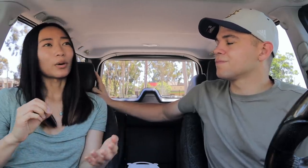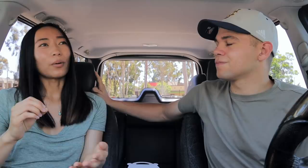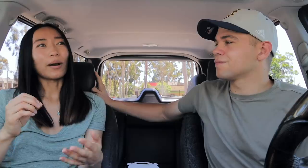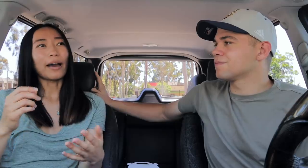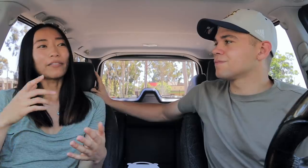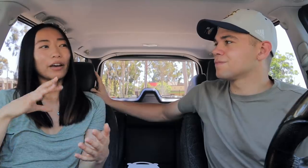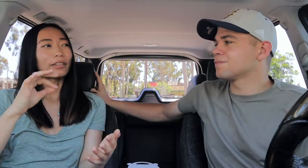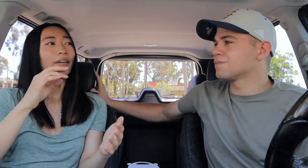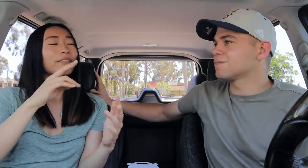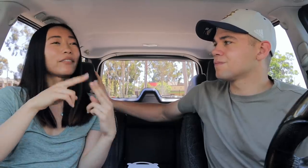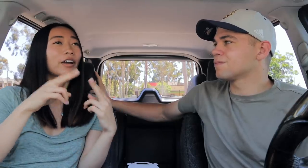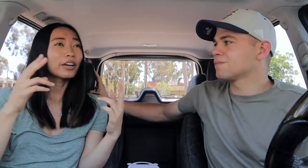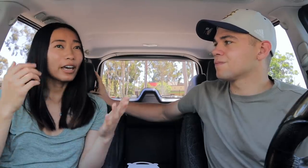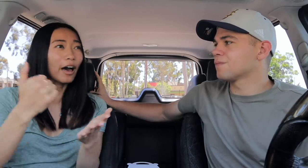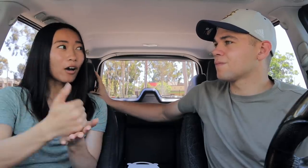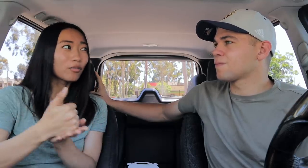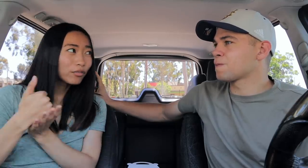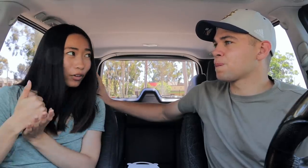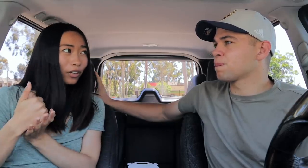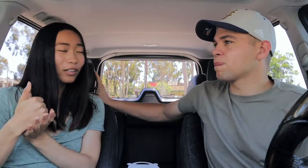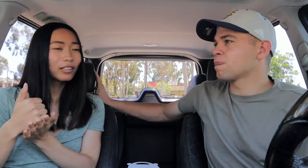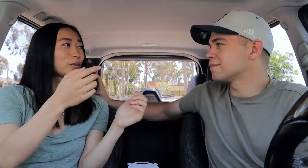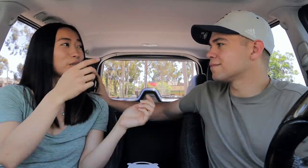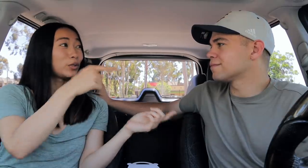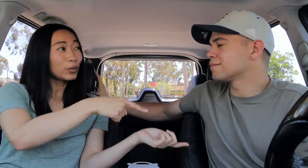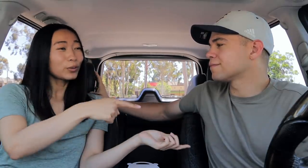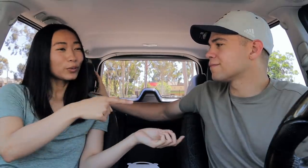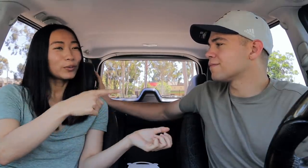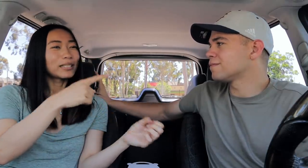So I found that very helpful YOU